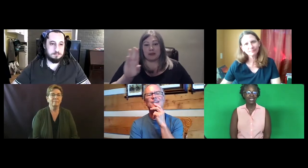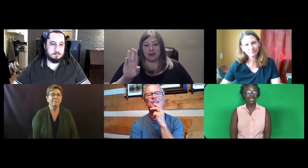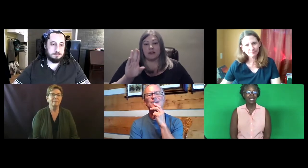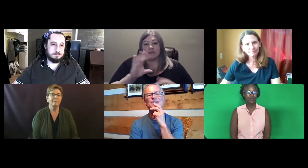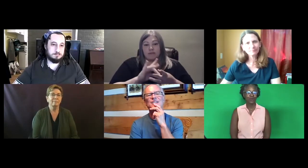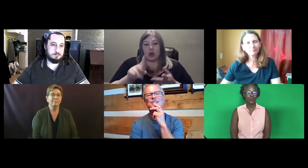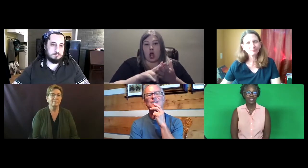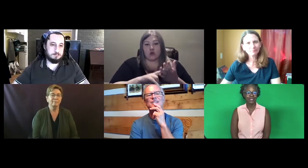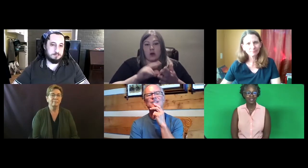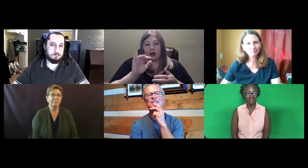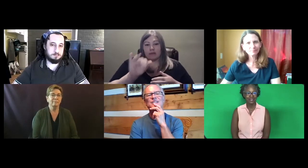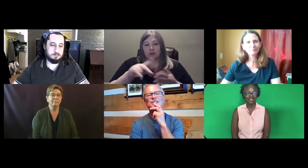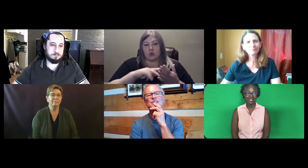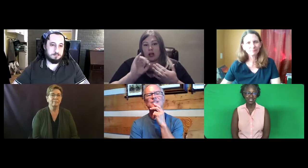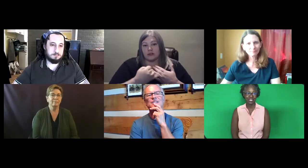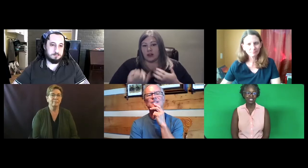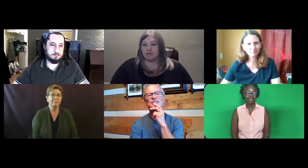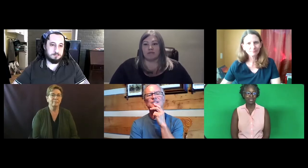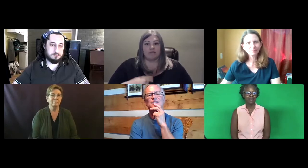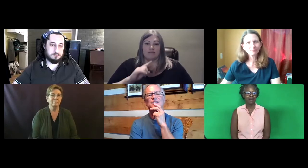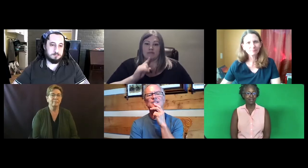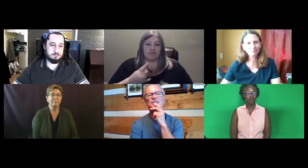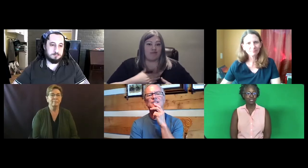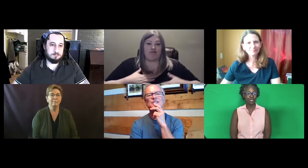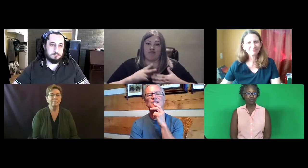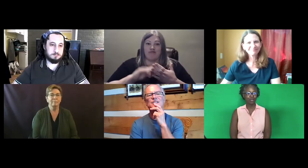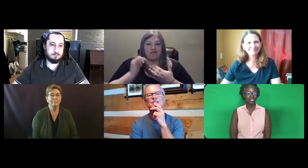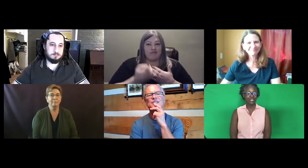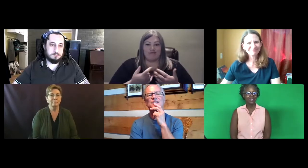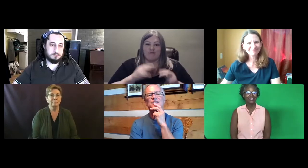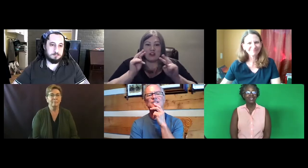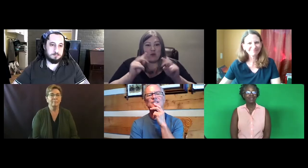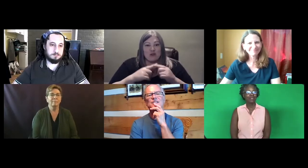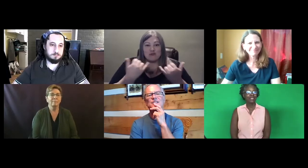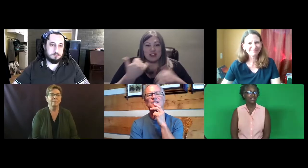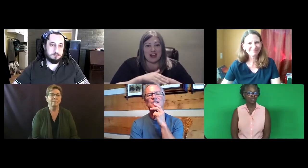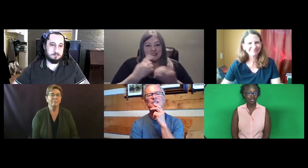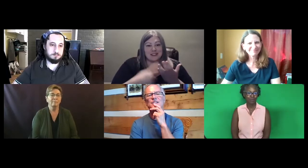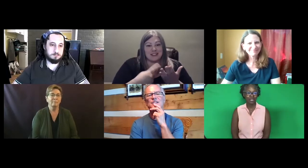And I work with CDHHDB on this particular project. I’ve really enjoyed the project.